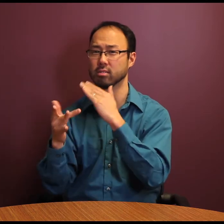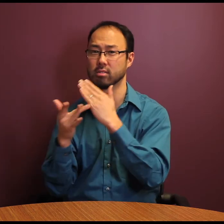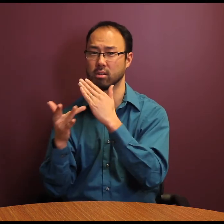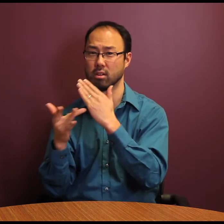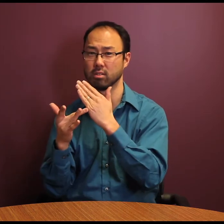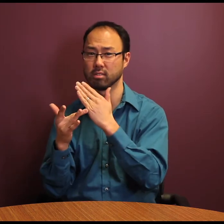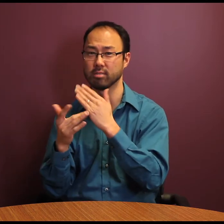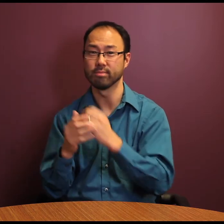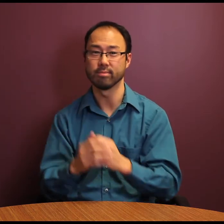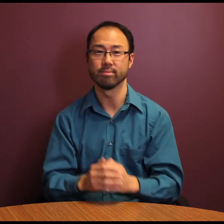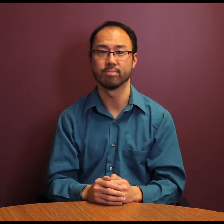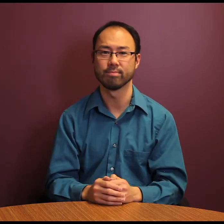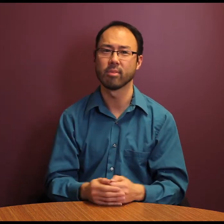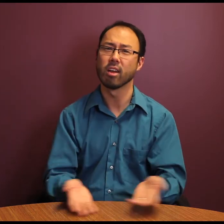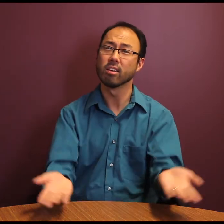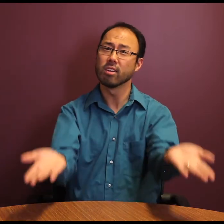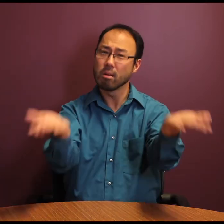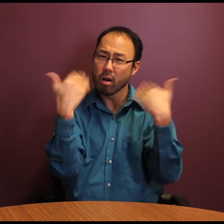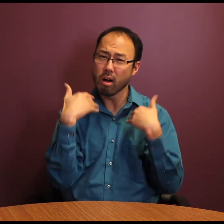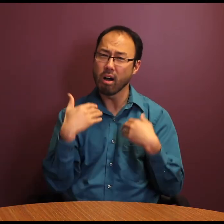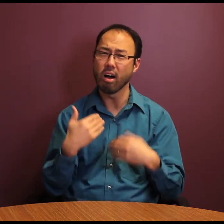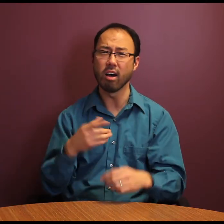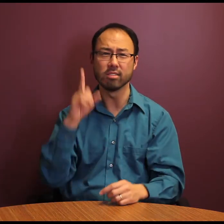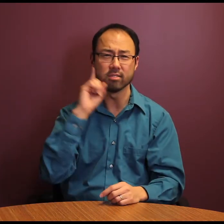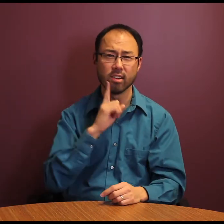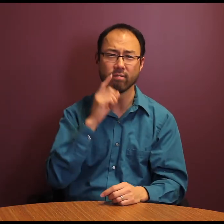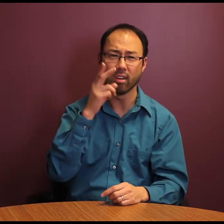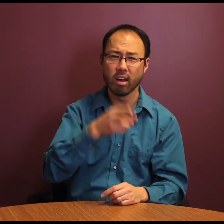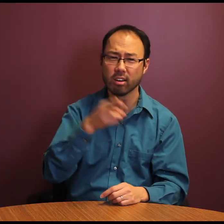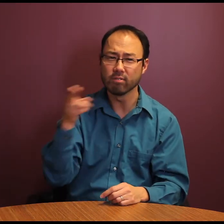Everyone’s welcome! Deaf, Hard of Hearing,